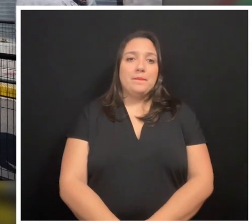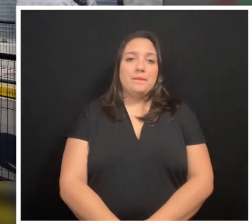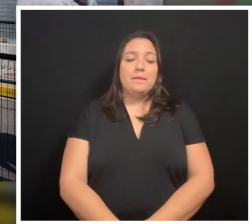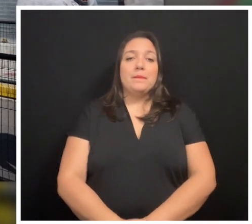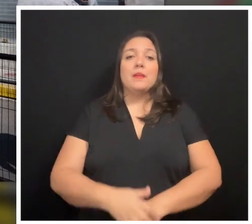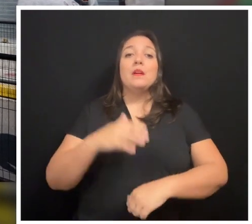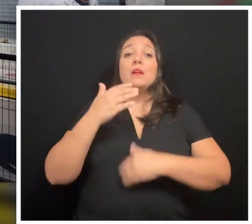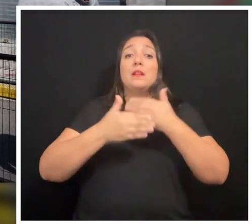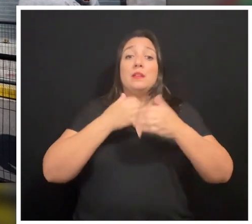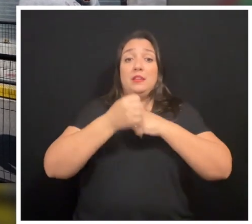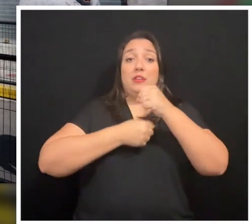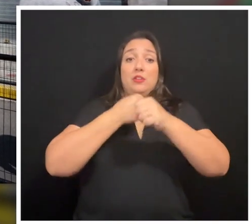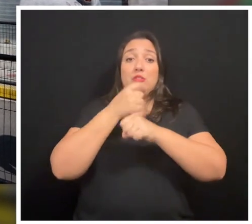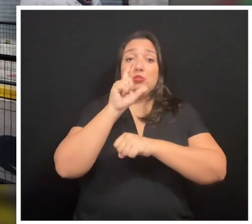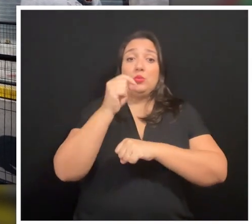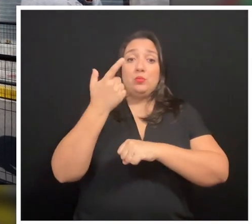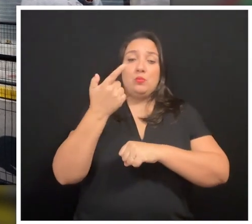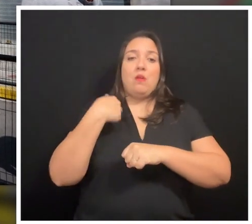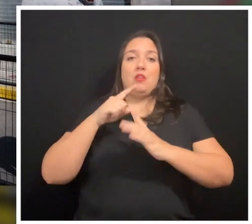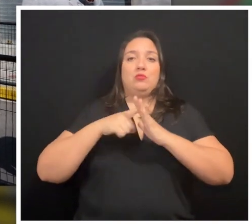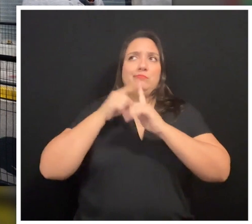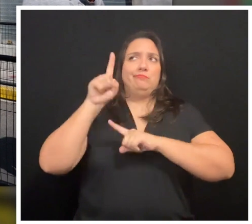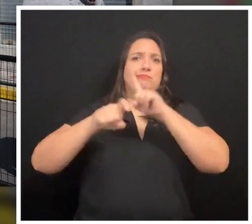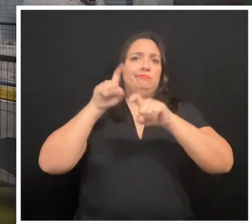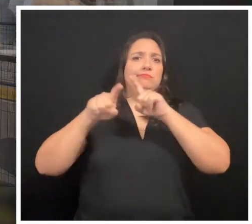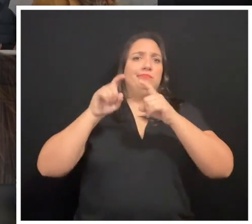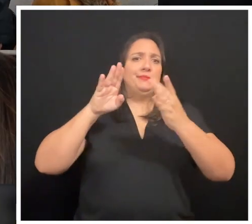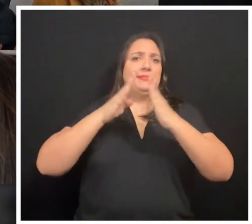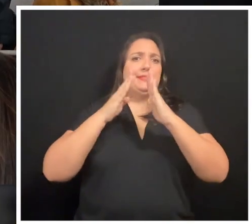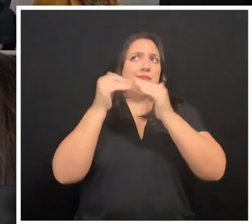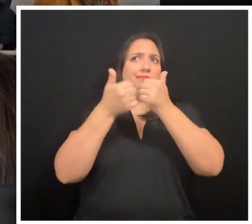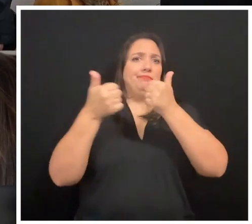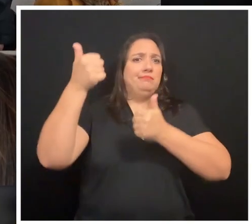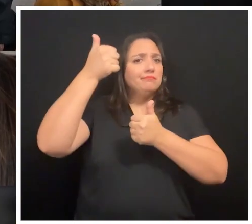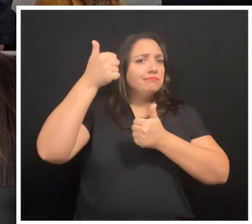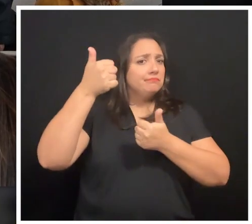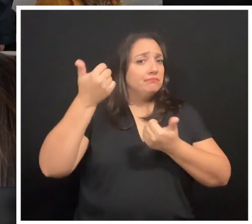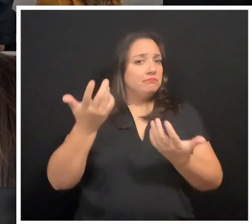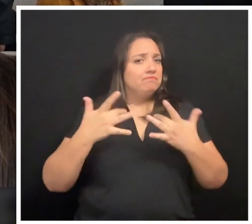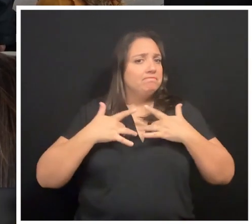In early 2021, I started asking my city officials